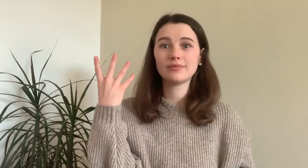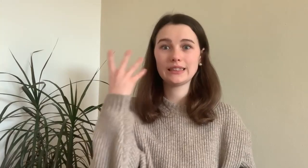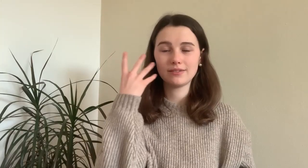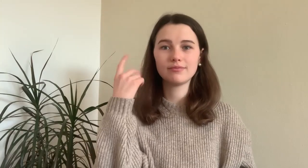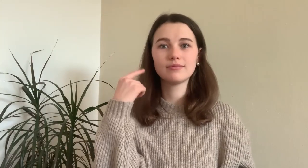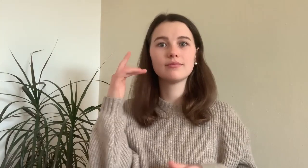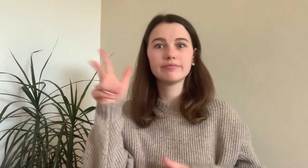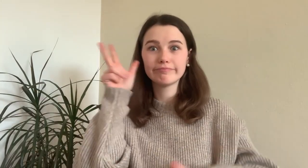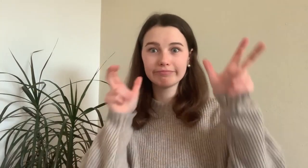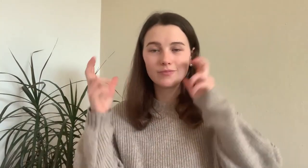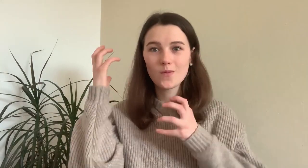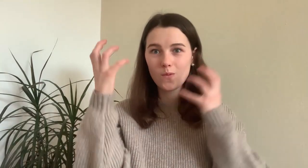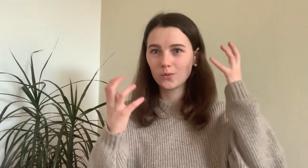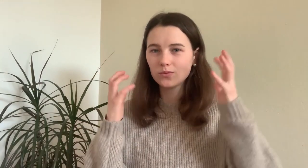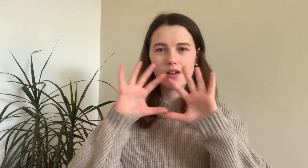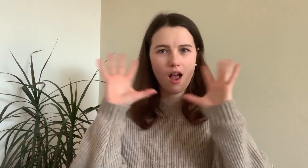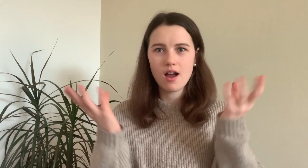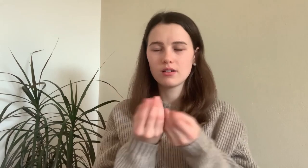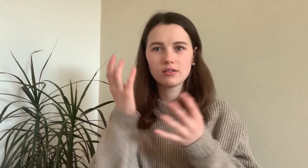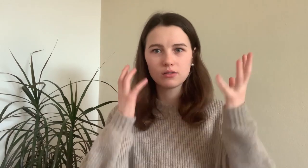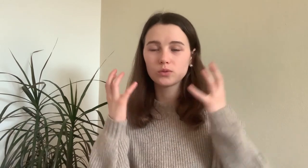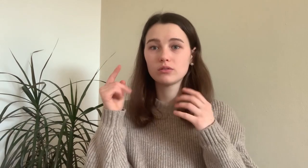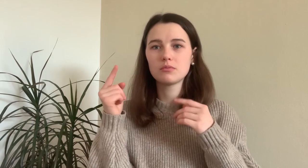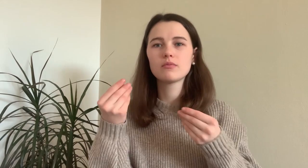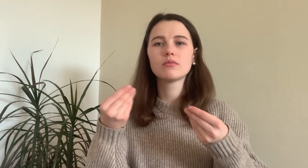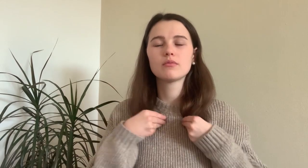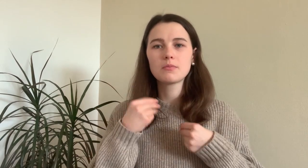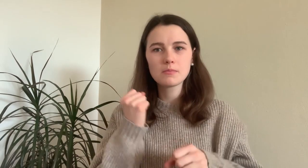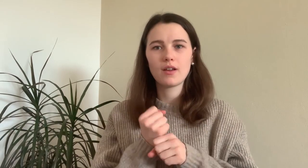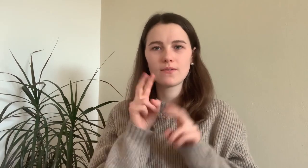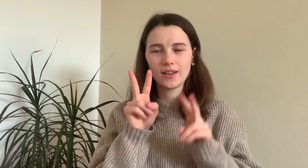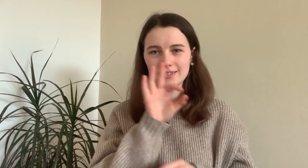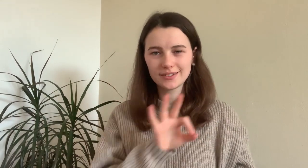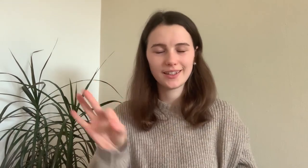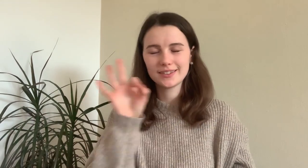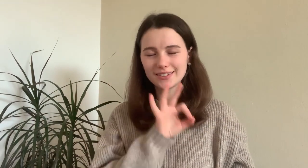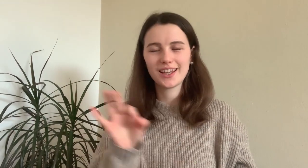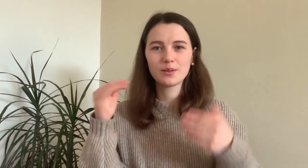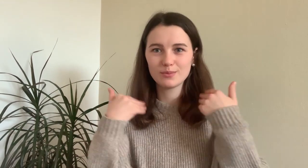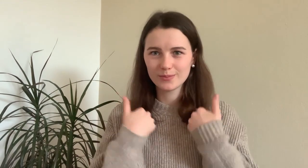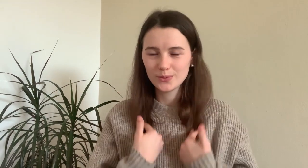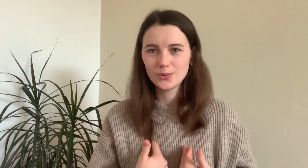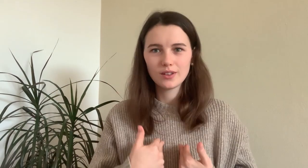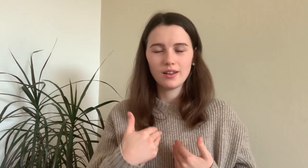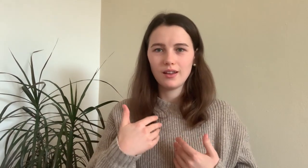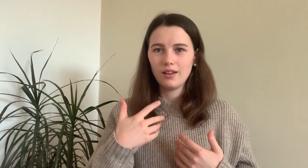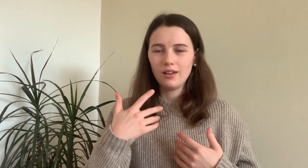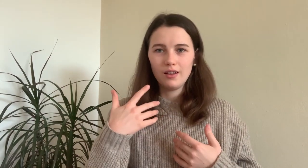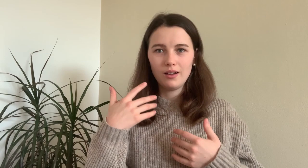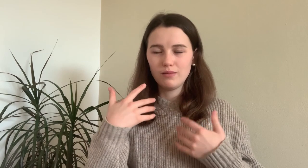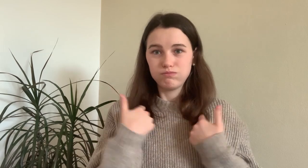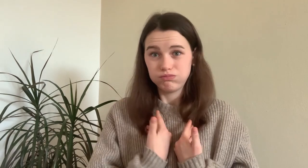I have a cochlear implantat so I hear all the noises... but it is really really tiring.